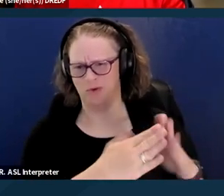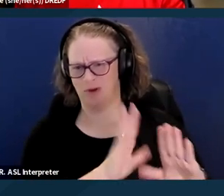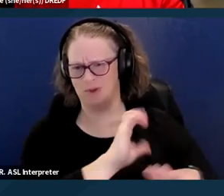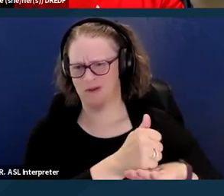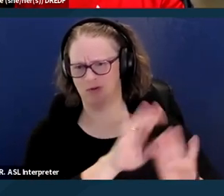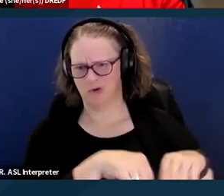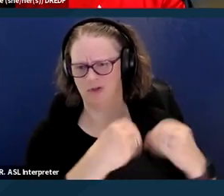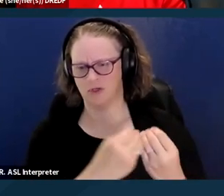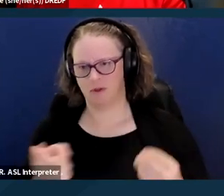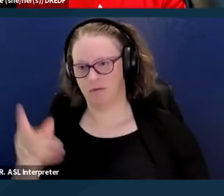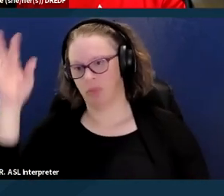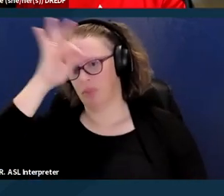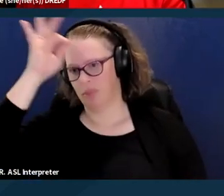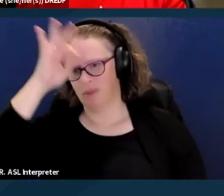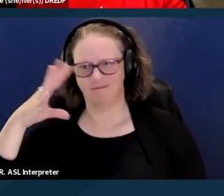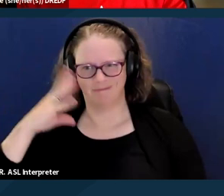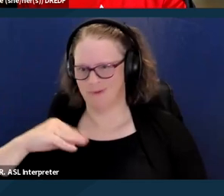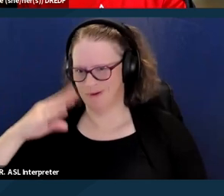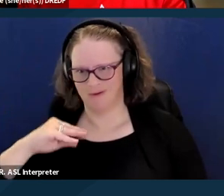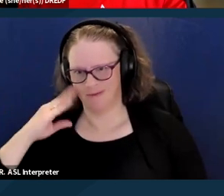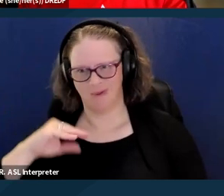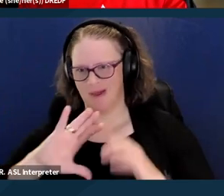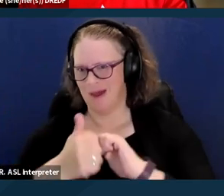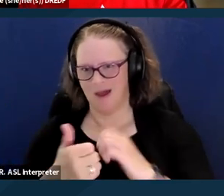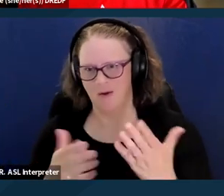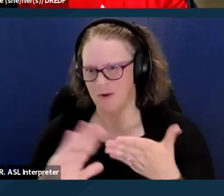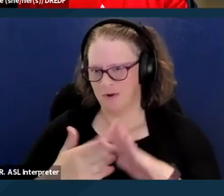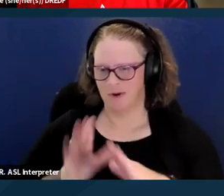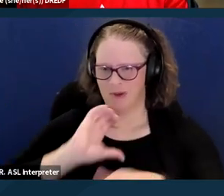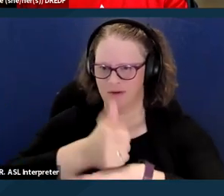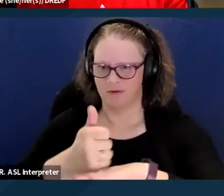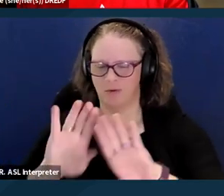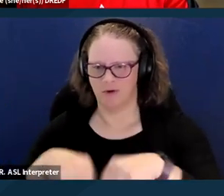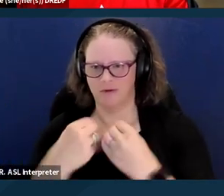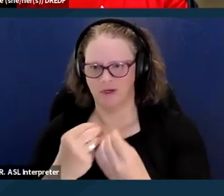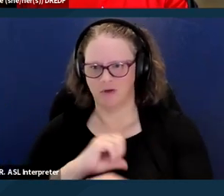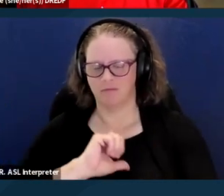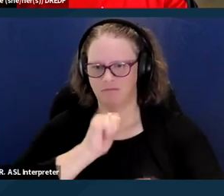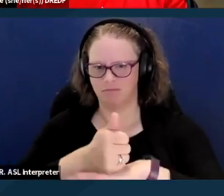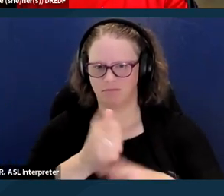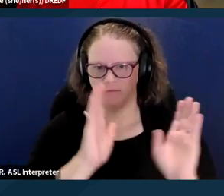in how community-based organizations operate and are structured. Plans also feel a lot of time pressure